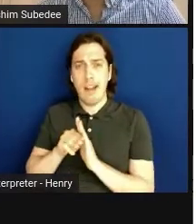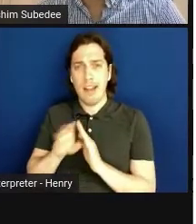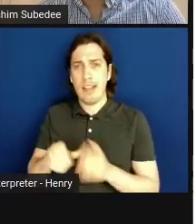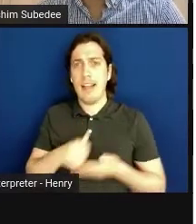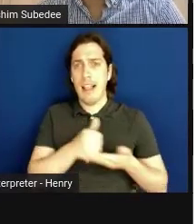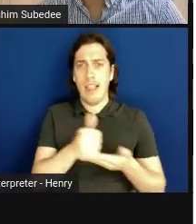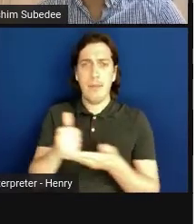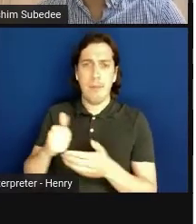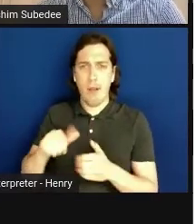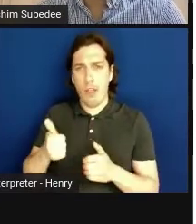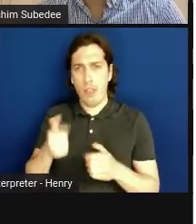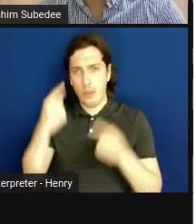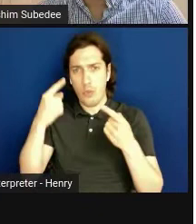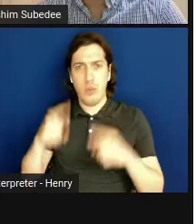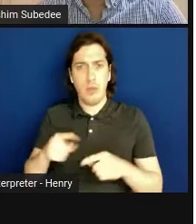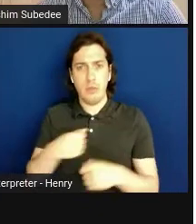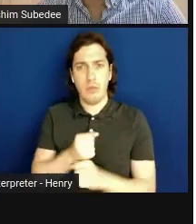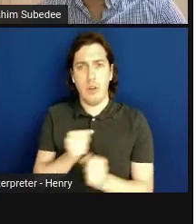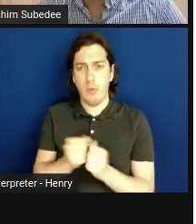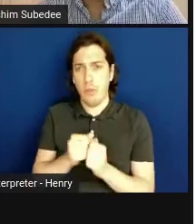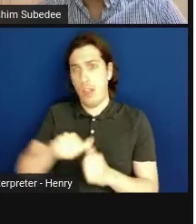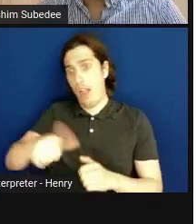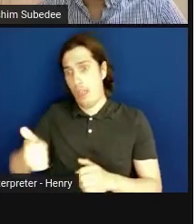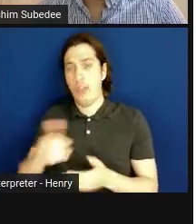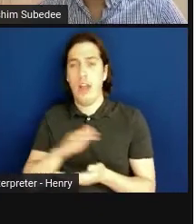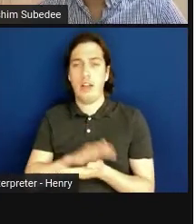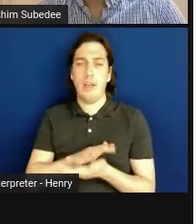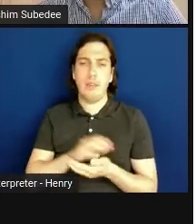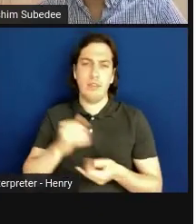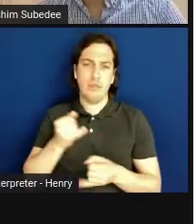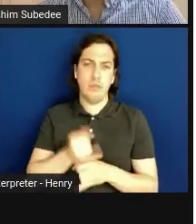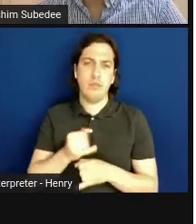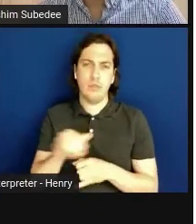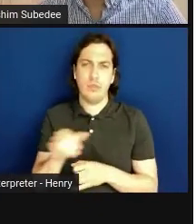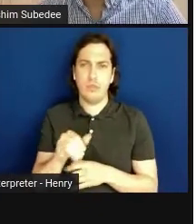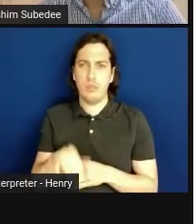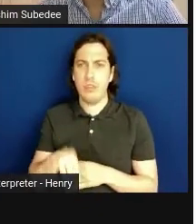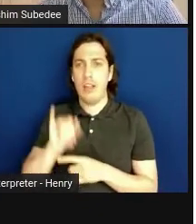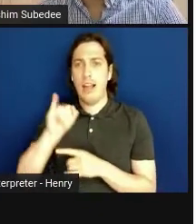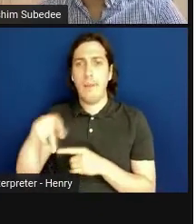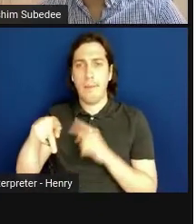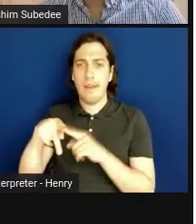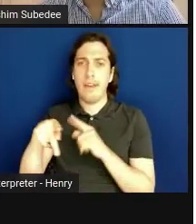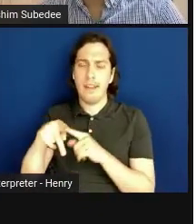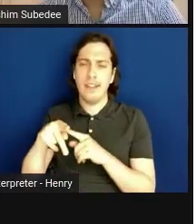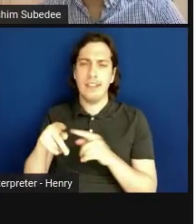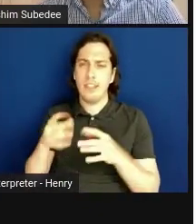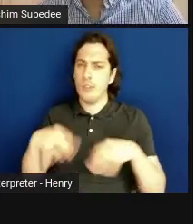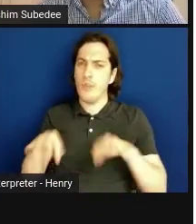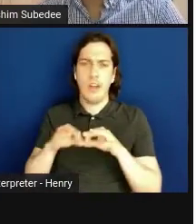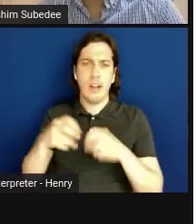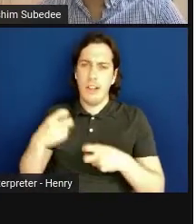you want to create with academic institutions. IP is definitely a very critical issue. You should definitely make sure